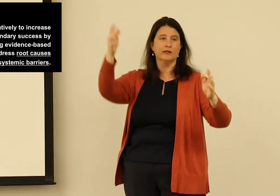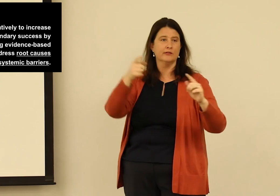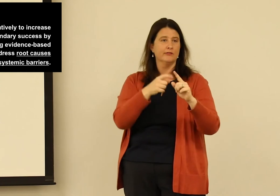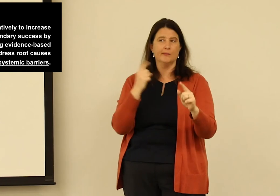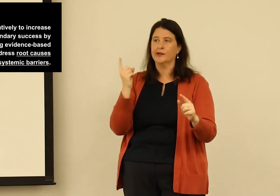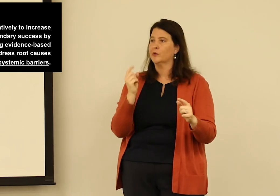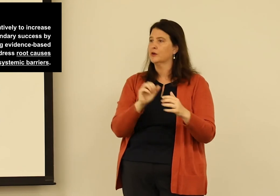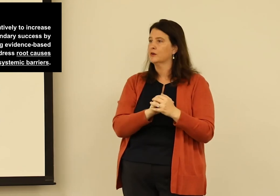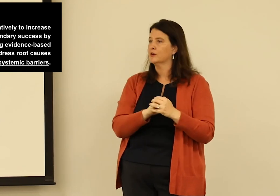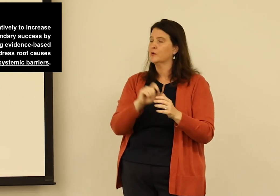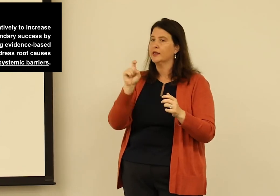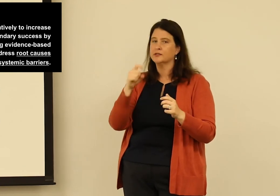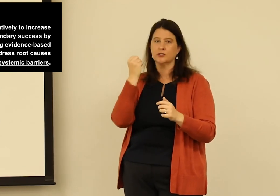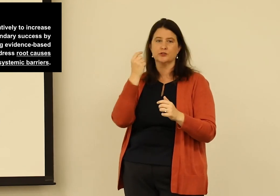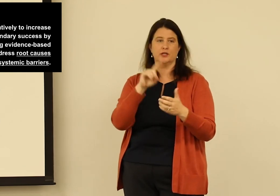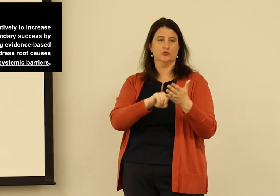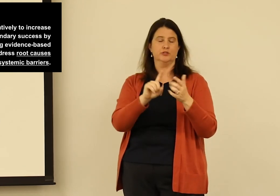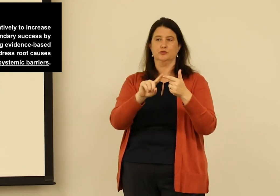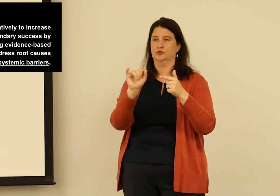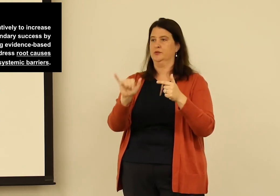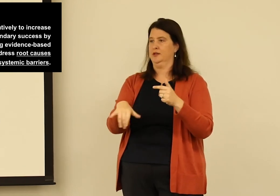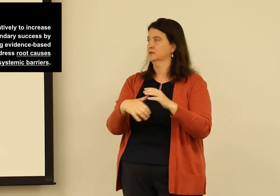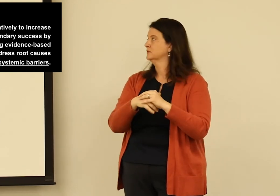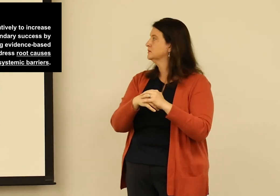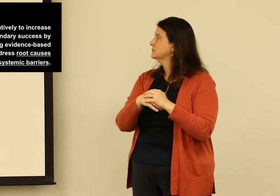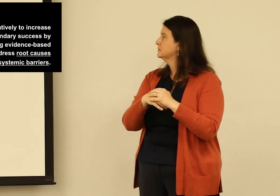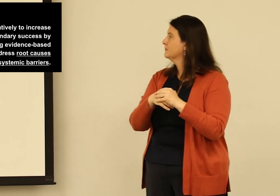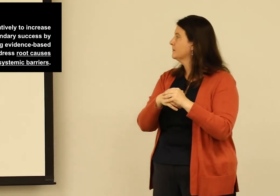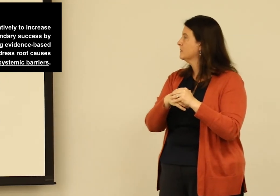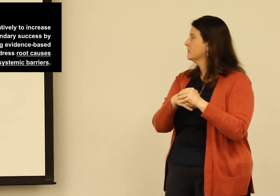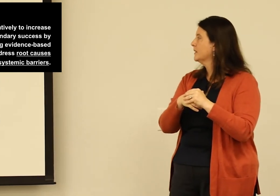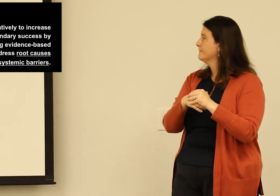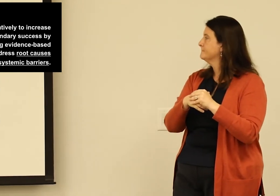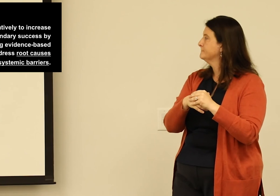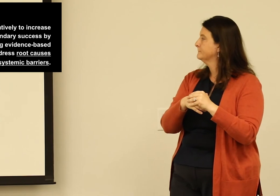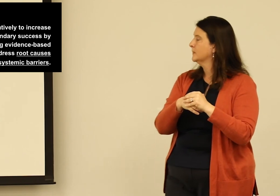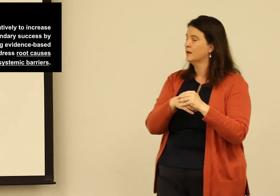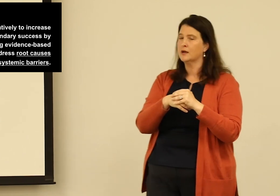research. We can't just pull these out of thin air. You need to understand the research to do it.